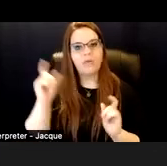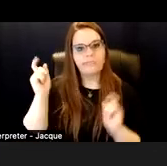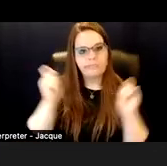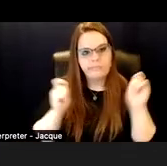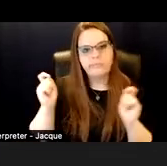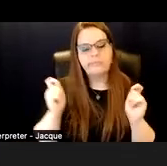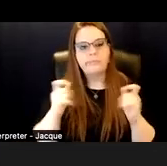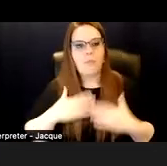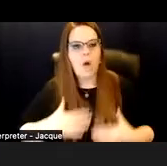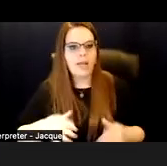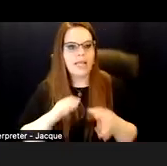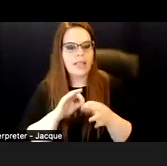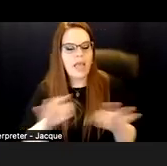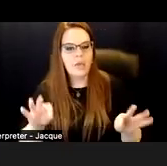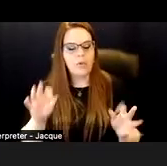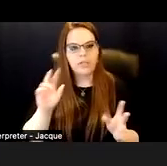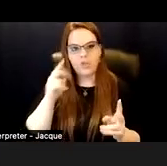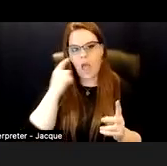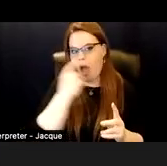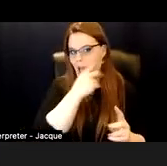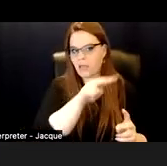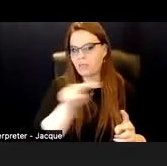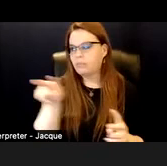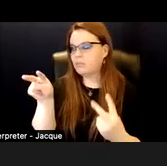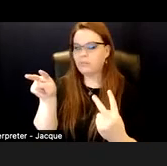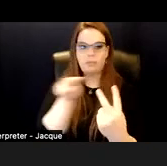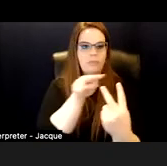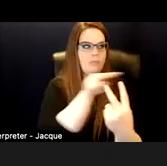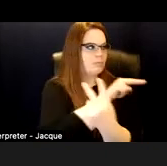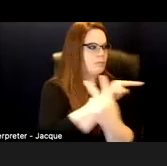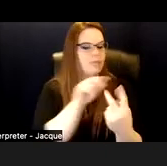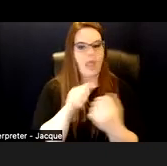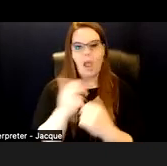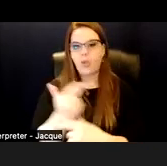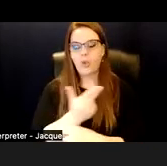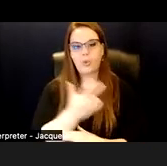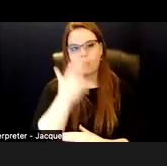gaze, appearance, how we use our sense of humor. The important thing to note with these things